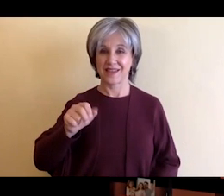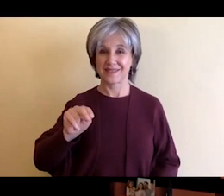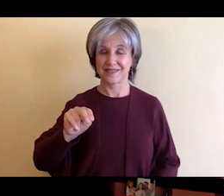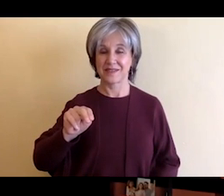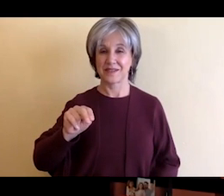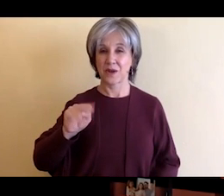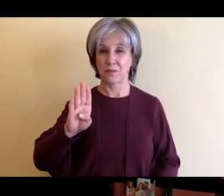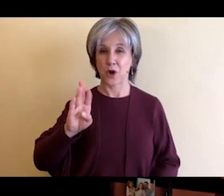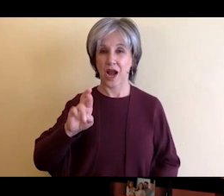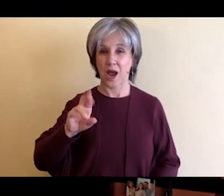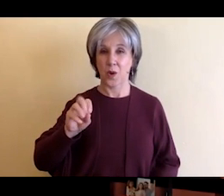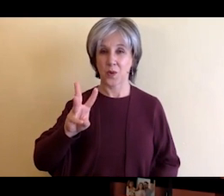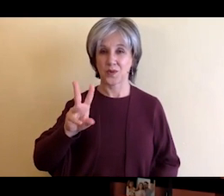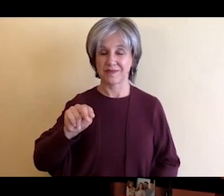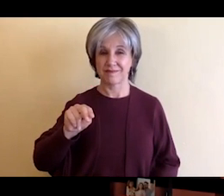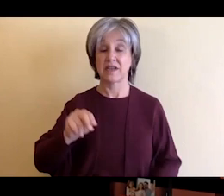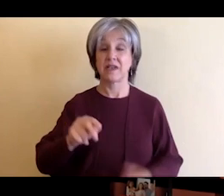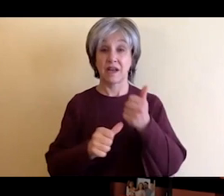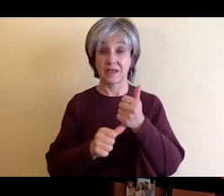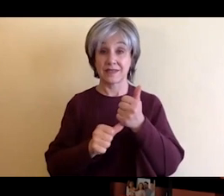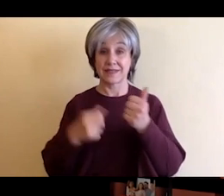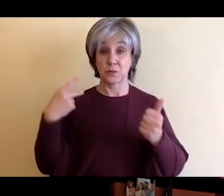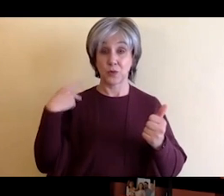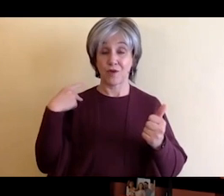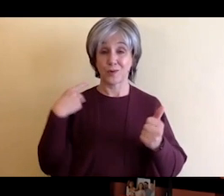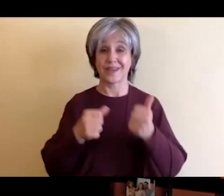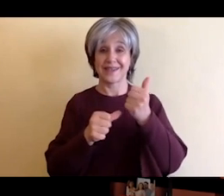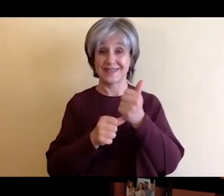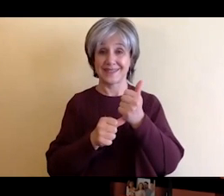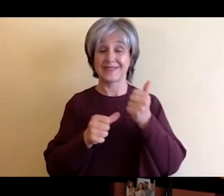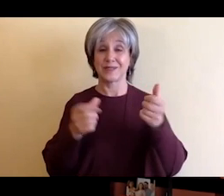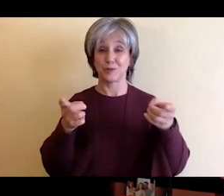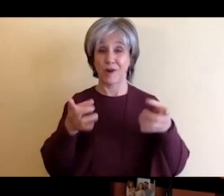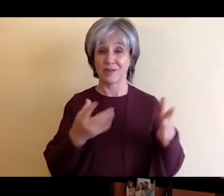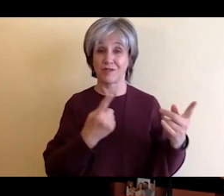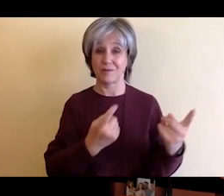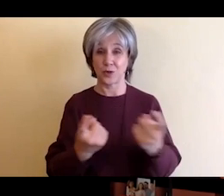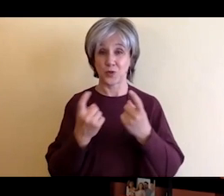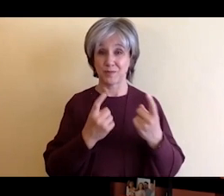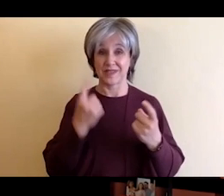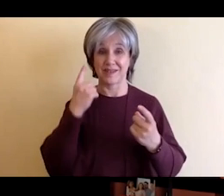Recruitment here at the Rochester Institute of Technology. Thank you very much for joining me for our inaugural